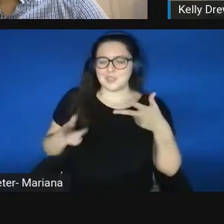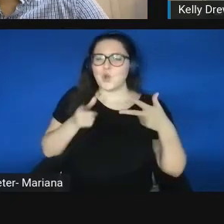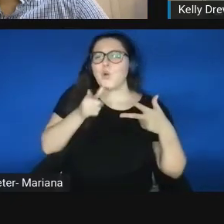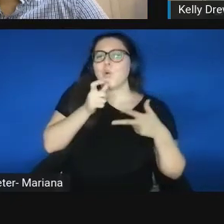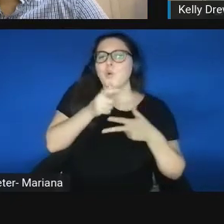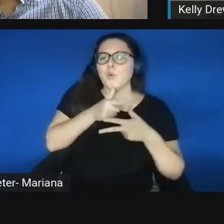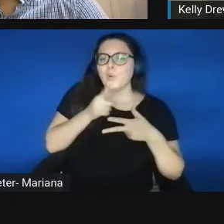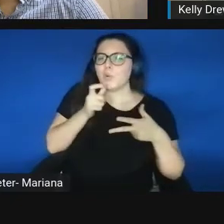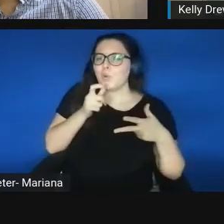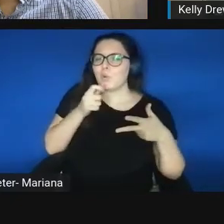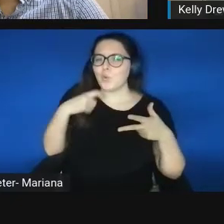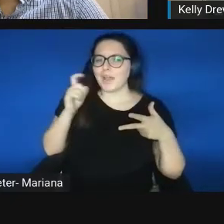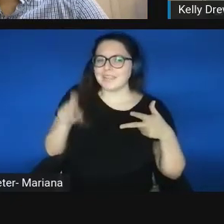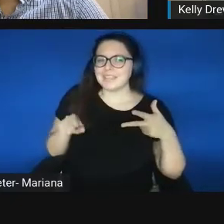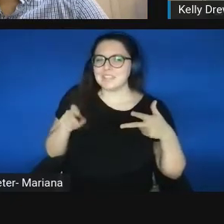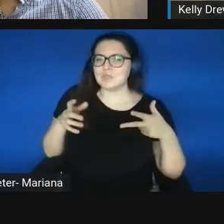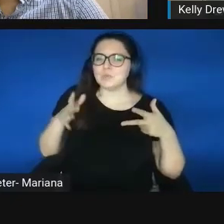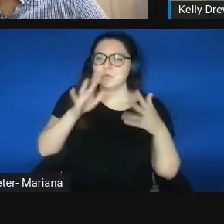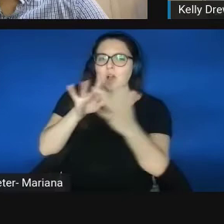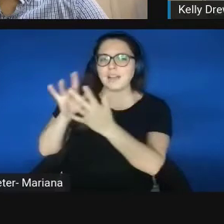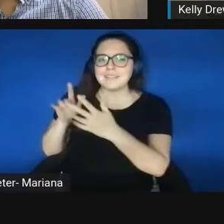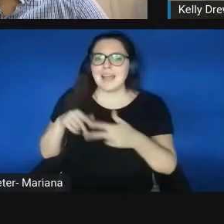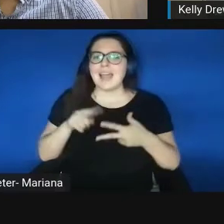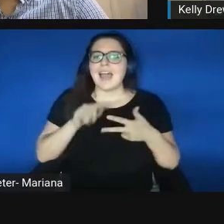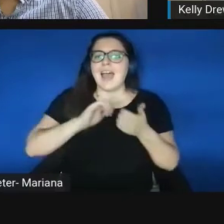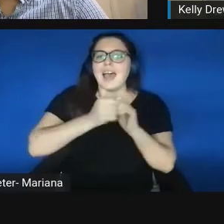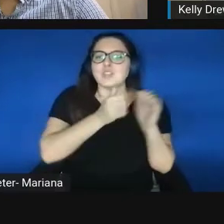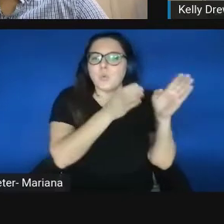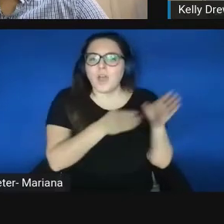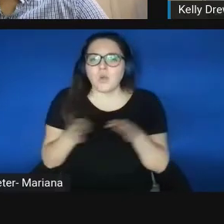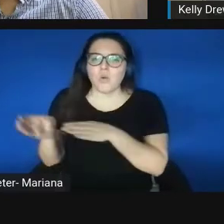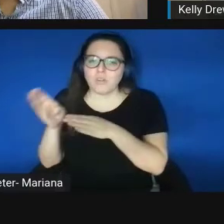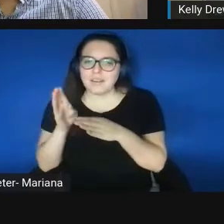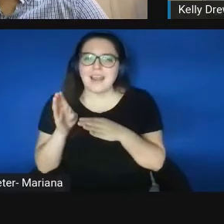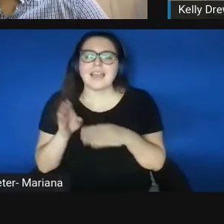how do I organize them into an actionable form, and how do we leverage them